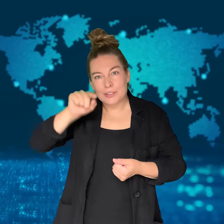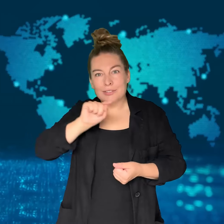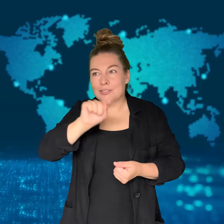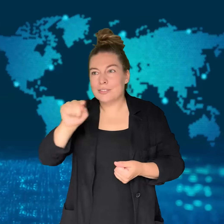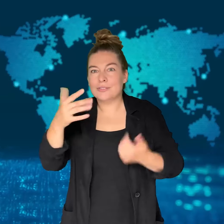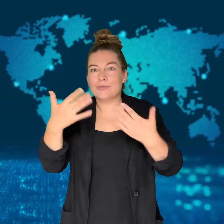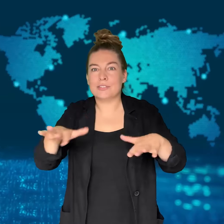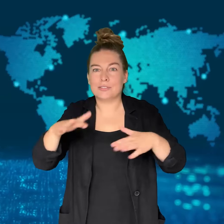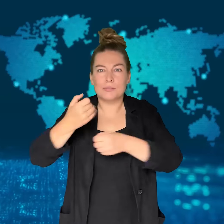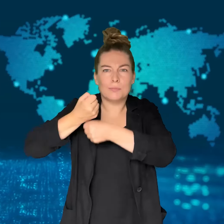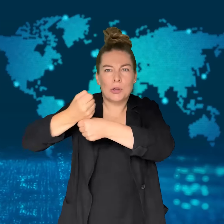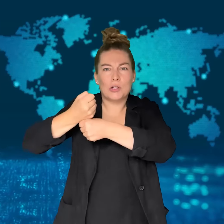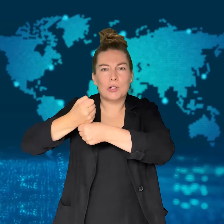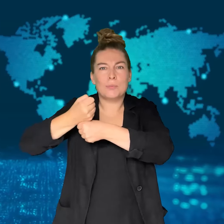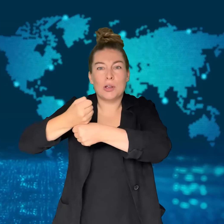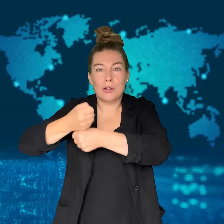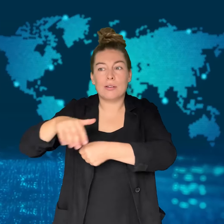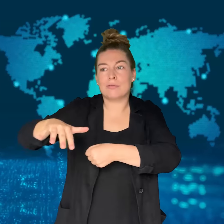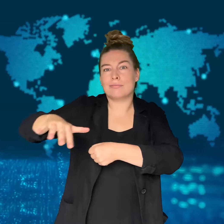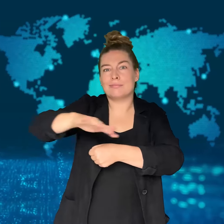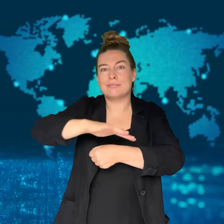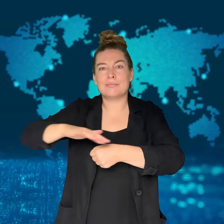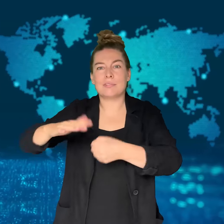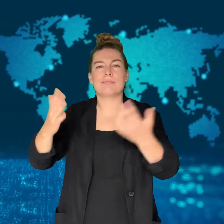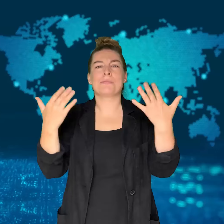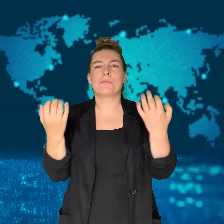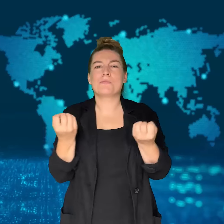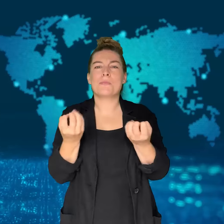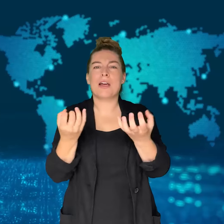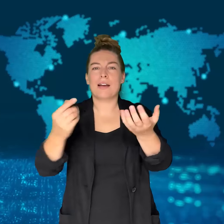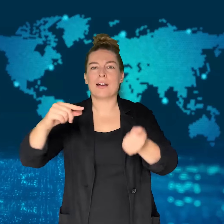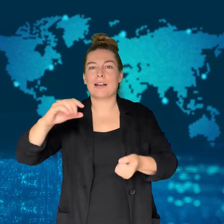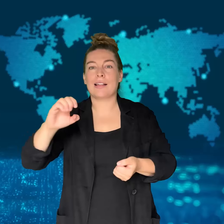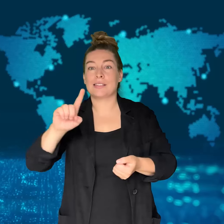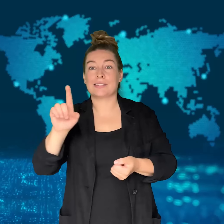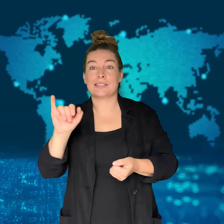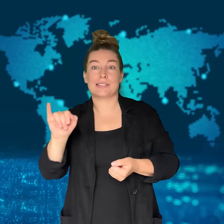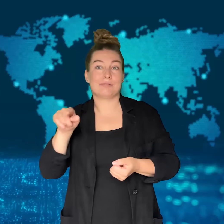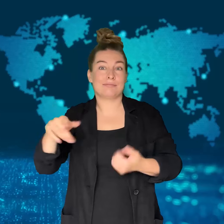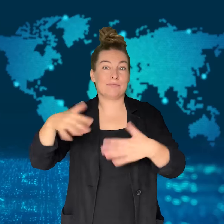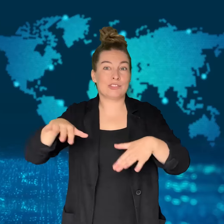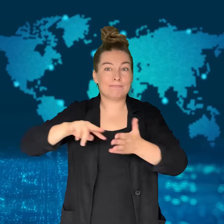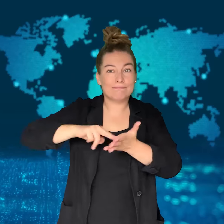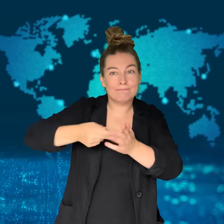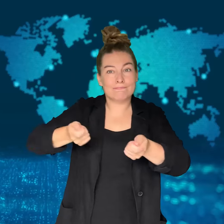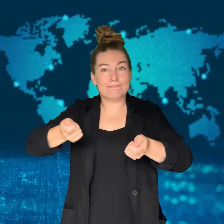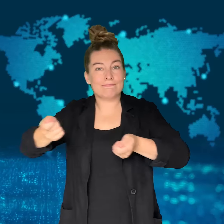occurred in 2013.